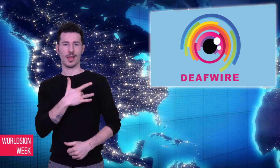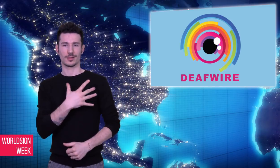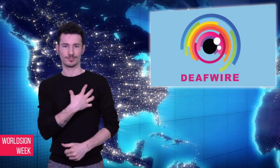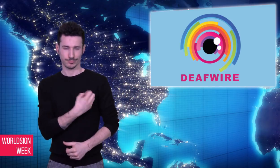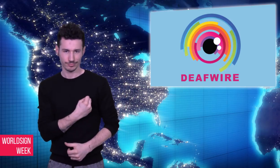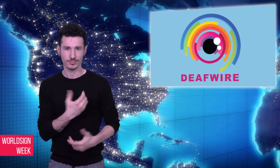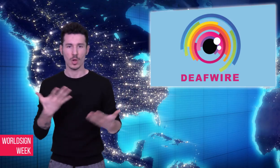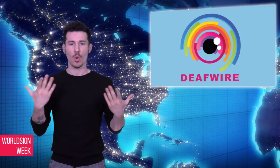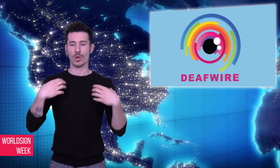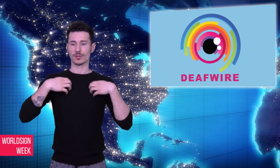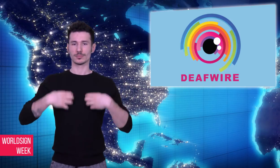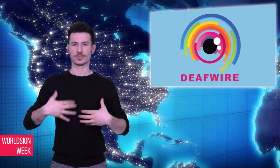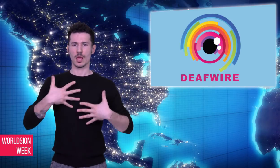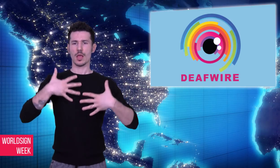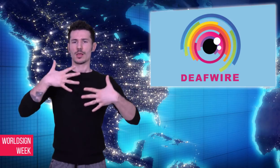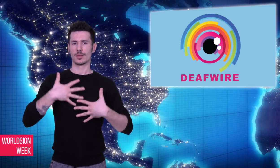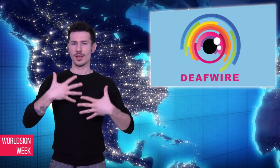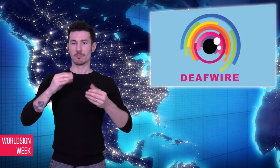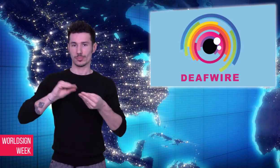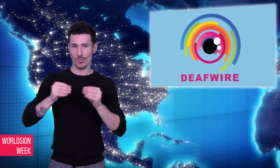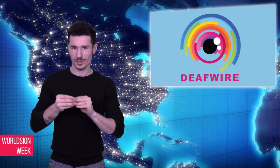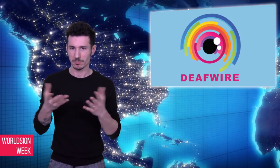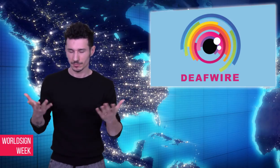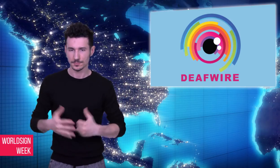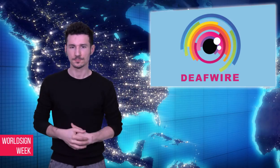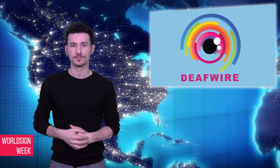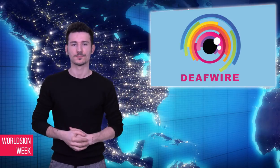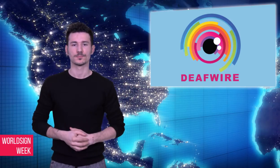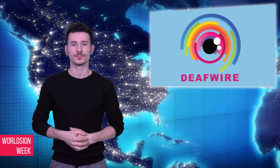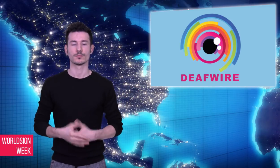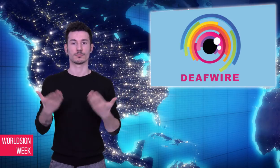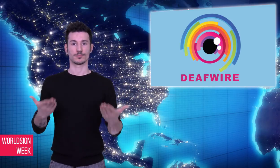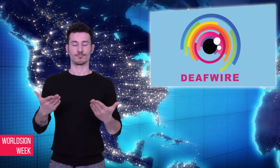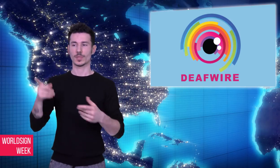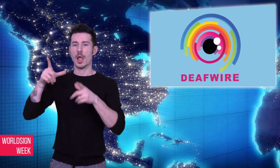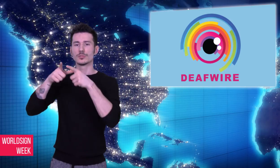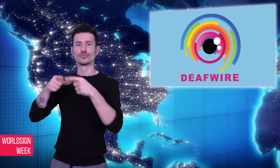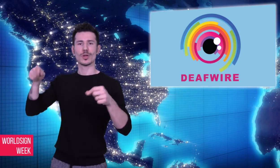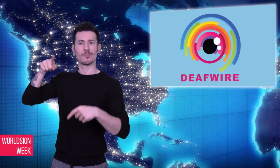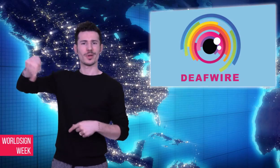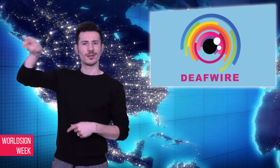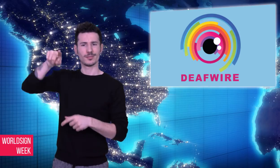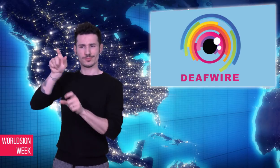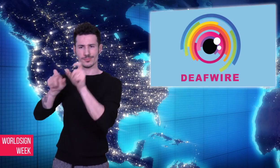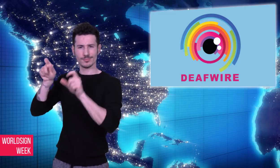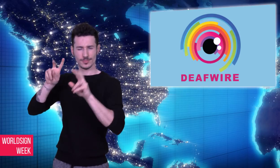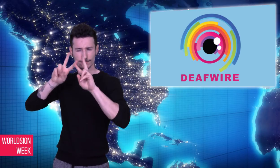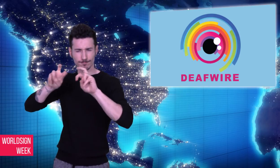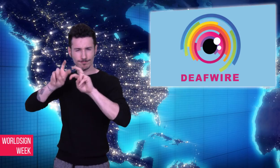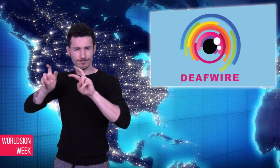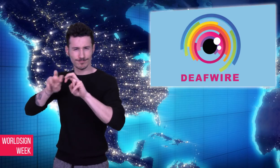problems. And now Japanese researchers have found that smoking could increase